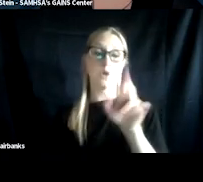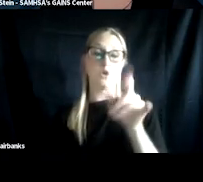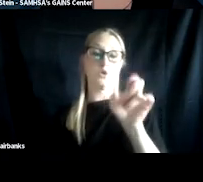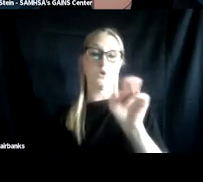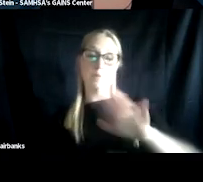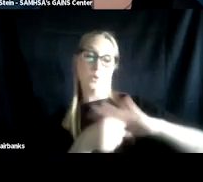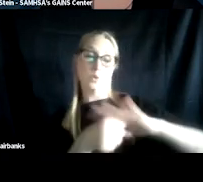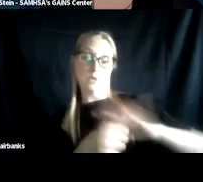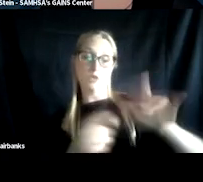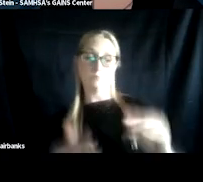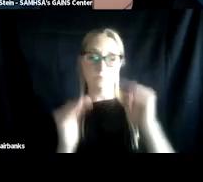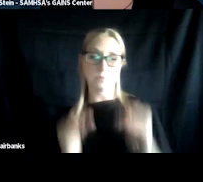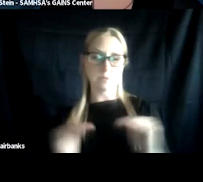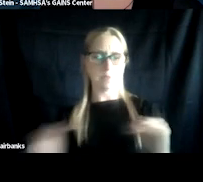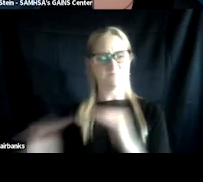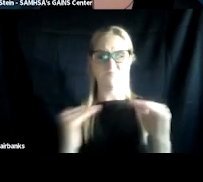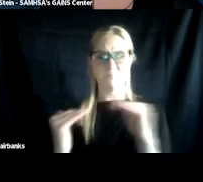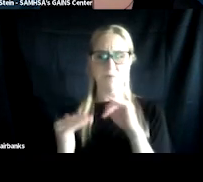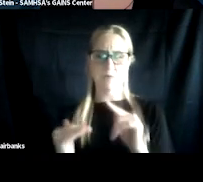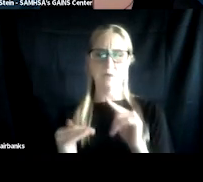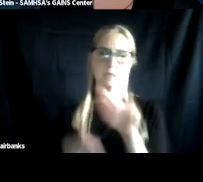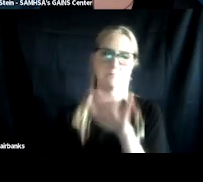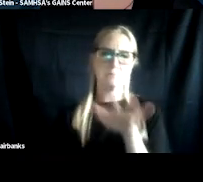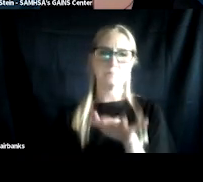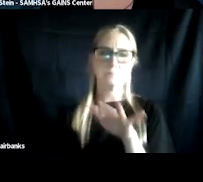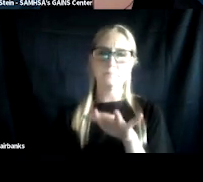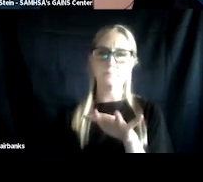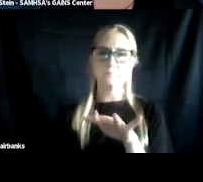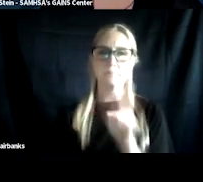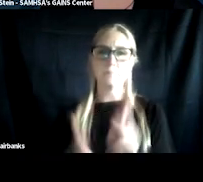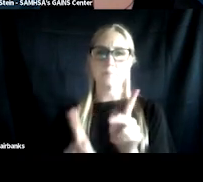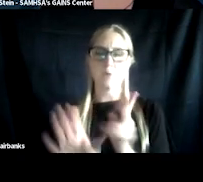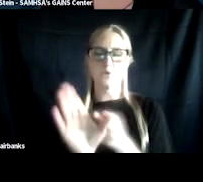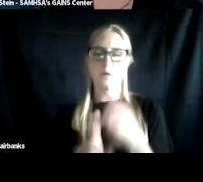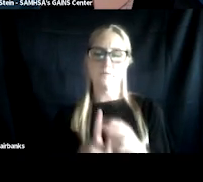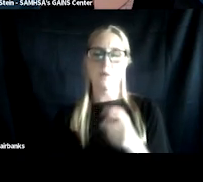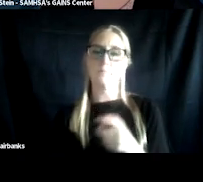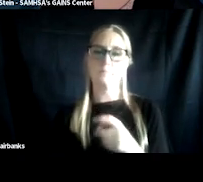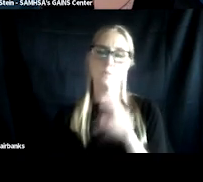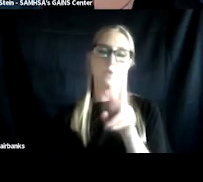followed by a pretty even breakout of participants joining from rural and suburban locations.